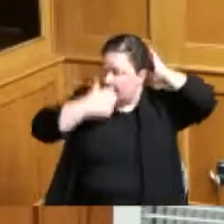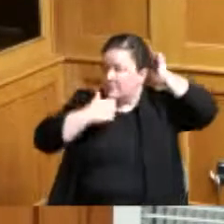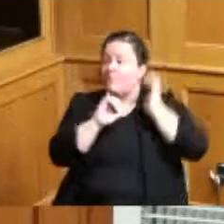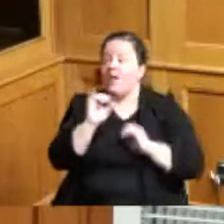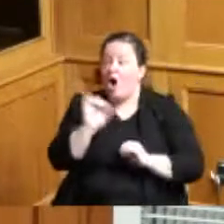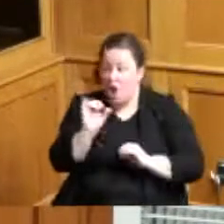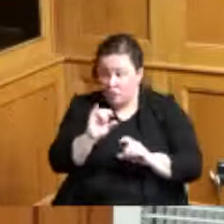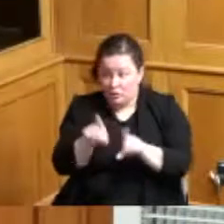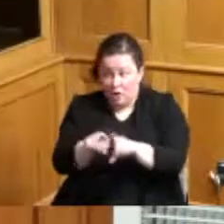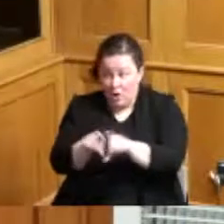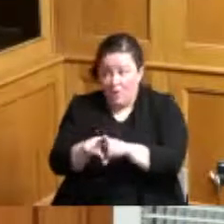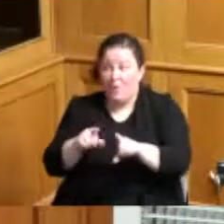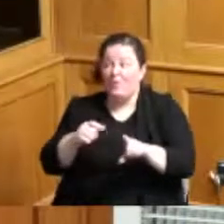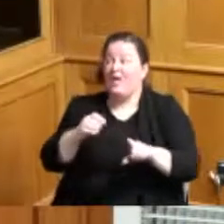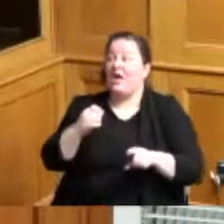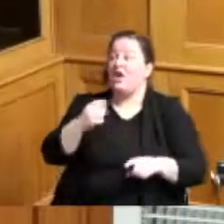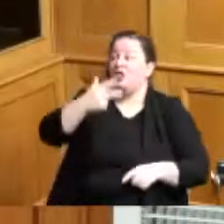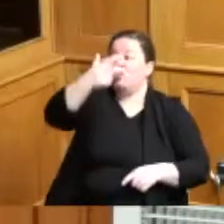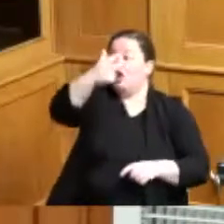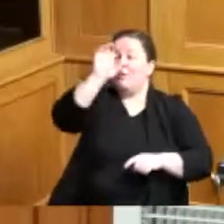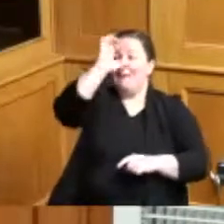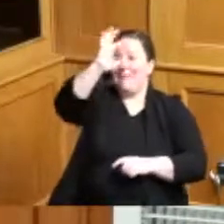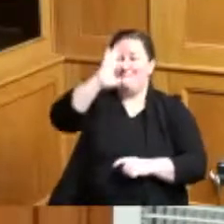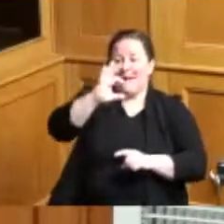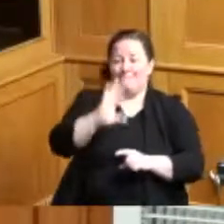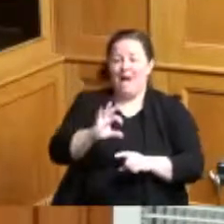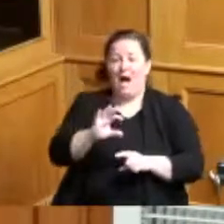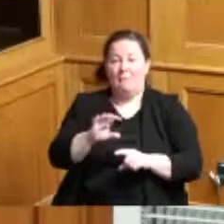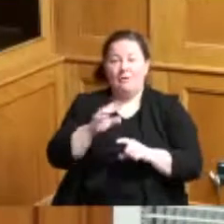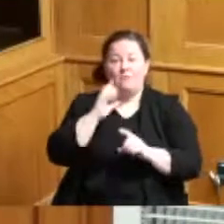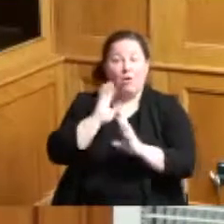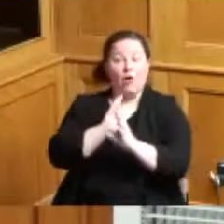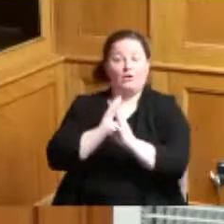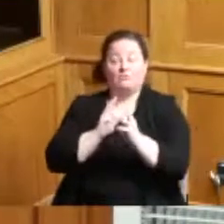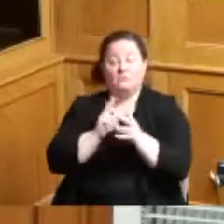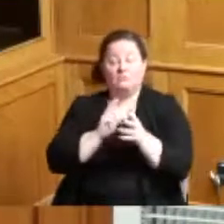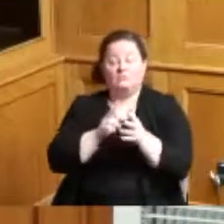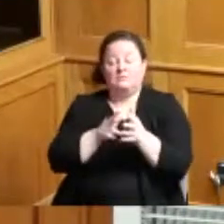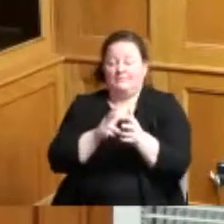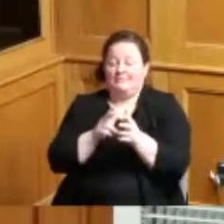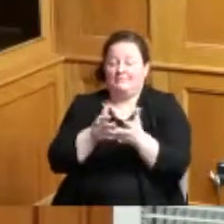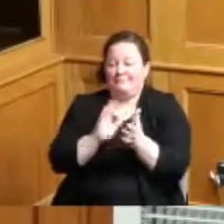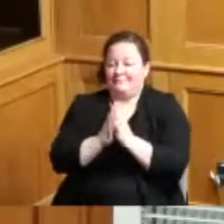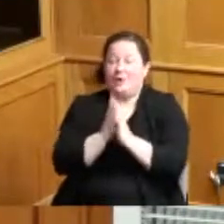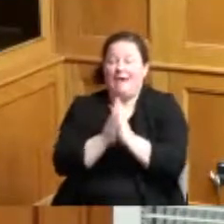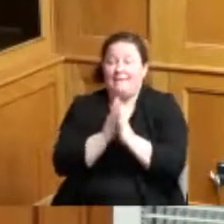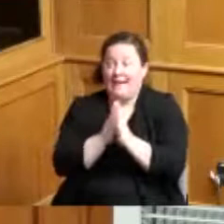green so I was familiar with his name and and his accomplishments great thank you thank you